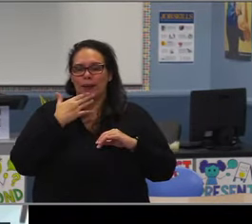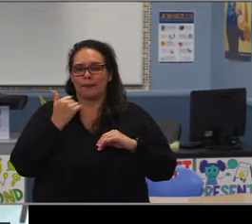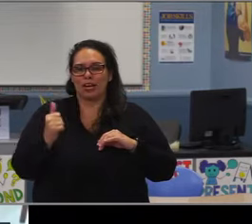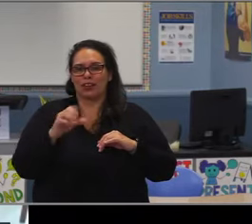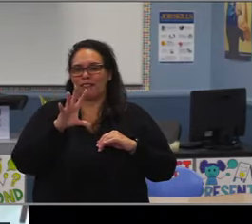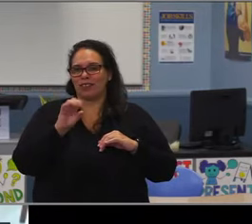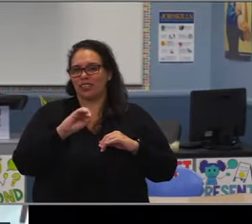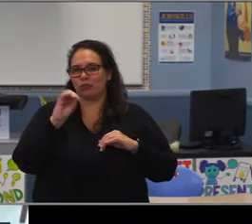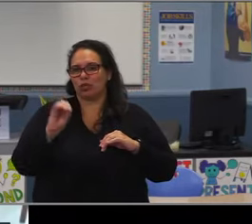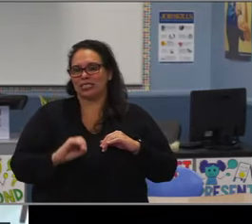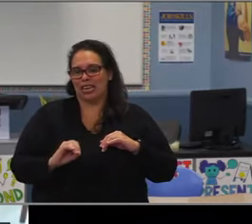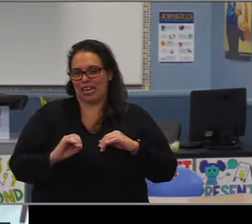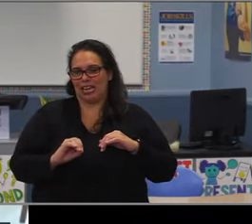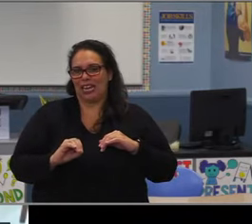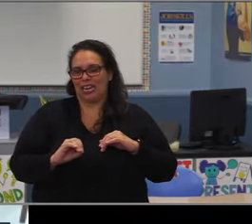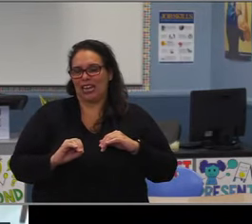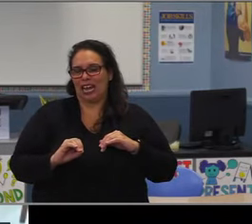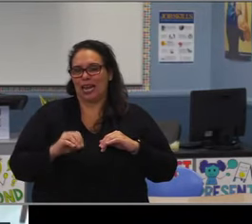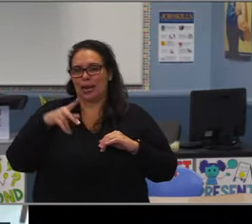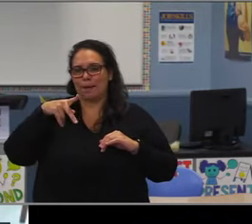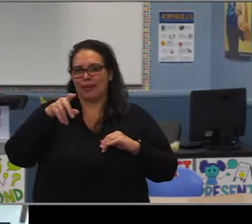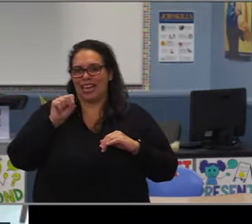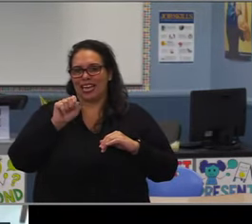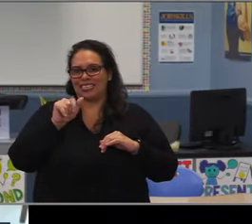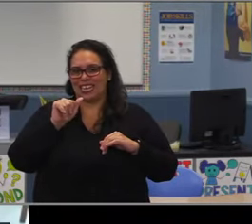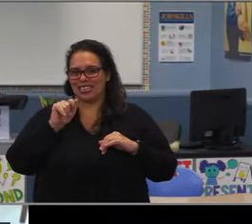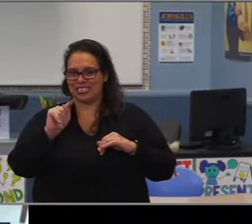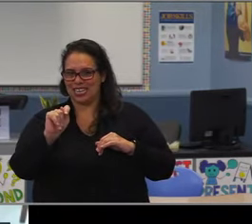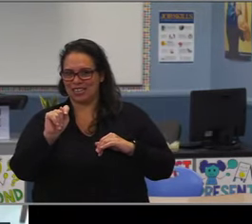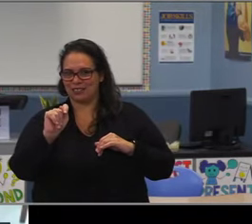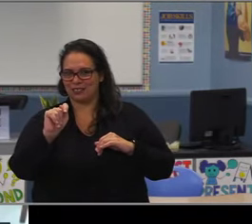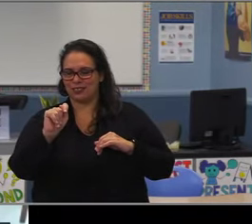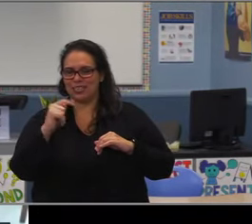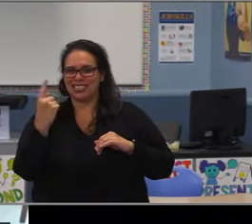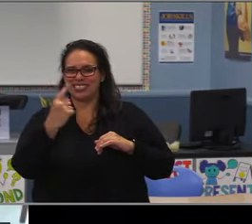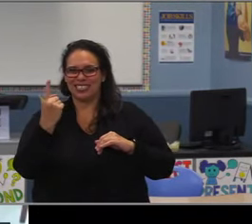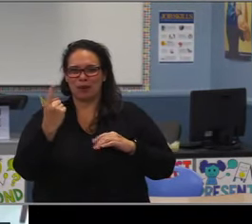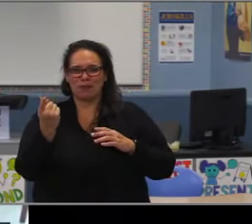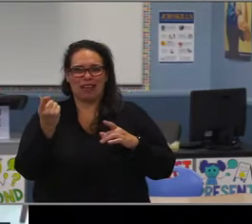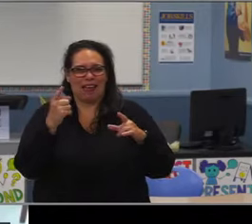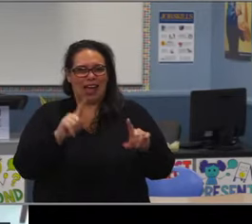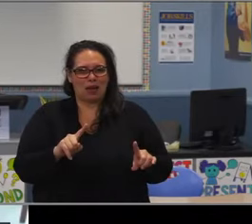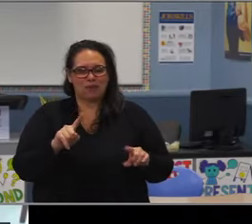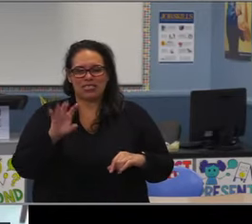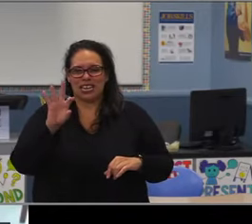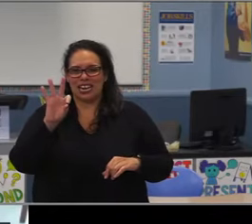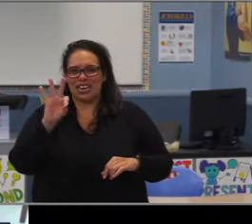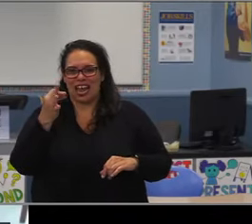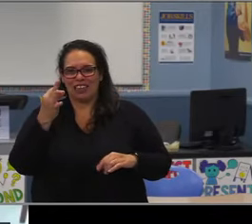where students end up if they're in math accelerated in the sixth grade or not, I appreciate the connection there. Dr. Lund.